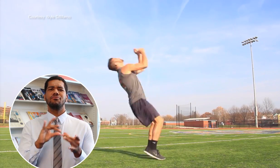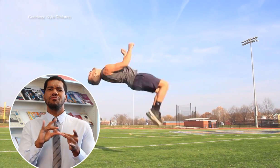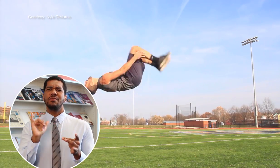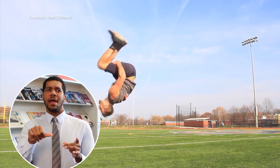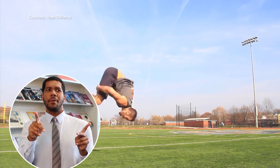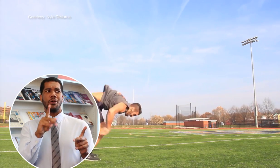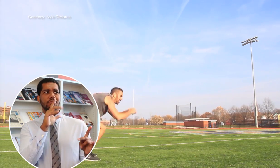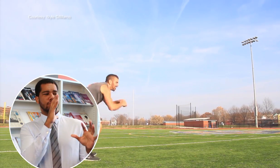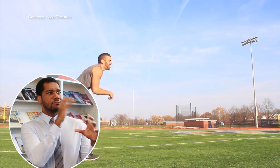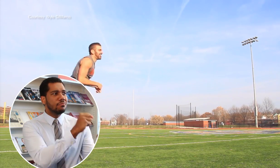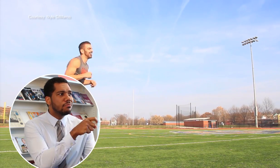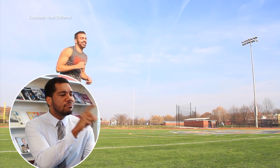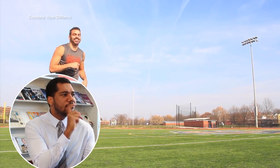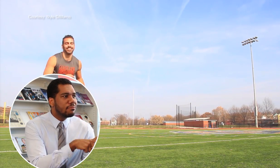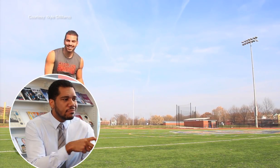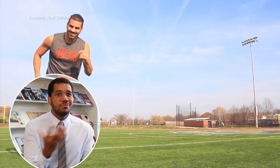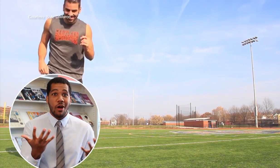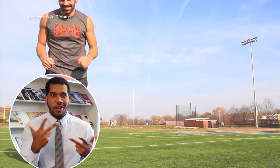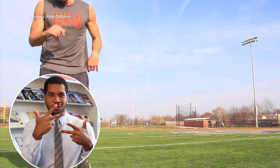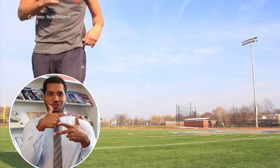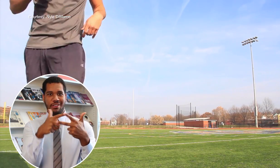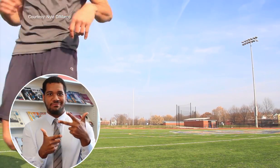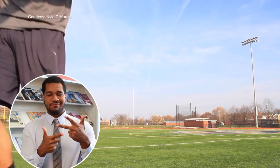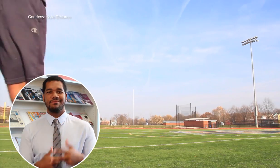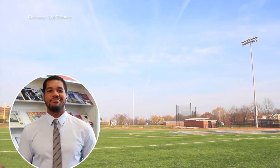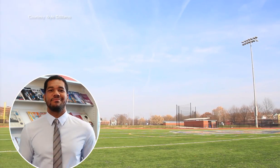Phyllis mentioned that he stood out for three reasons: